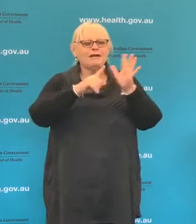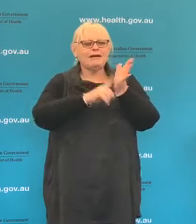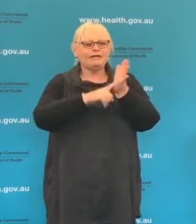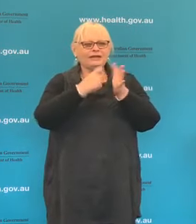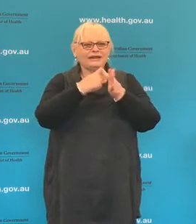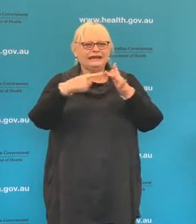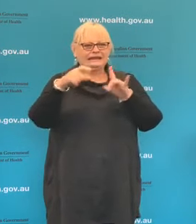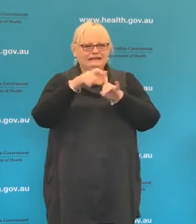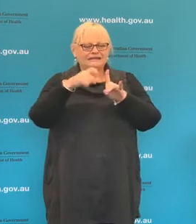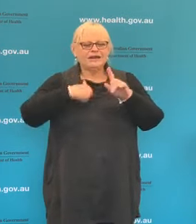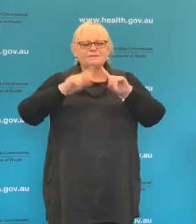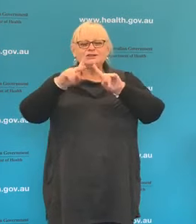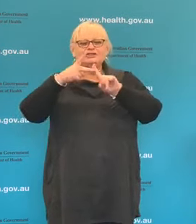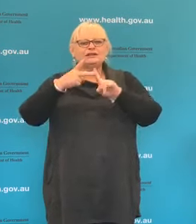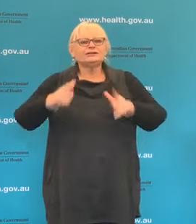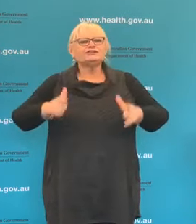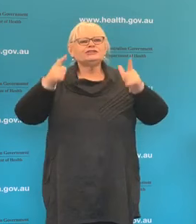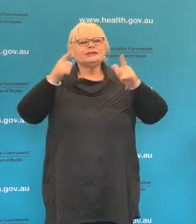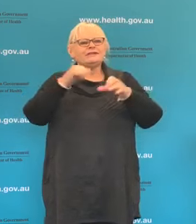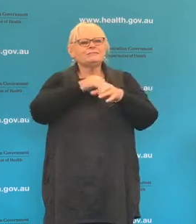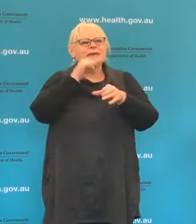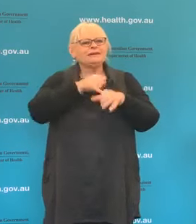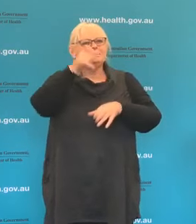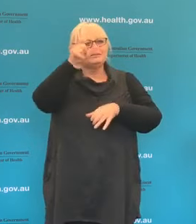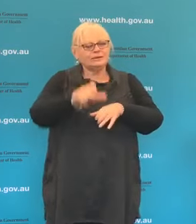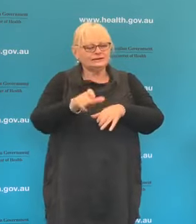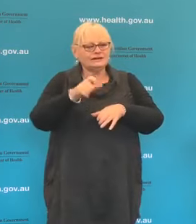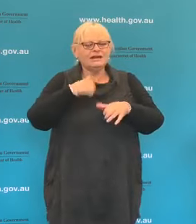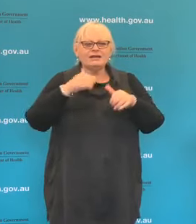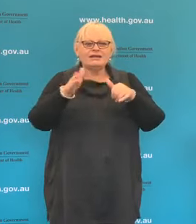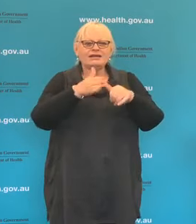Medical Officer and Principal Medical Adviser here at the Department of Health